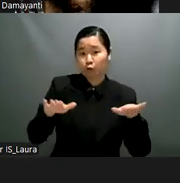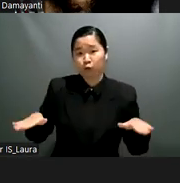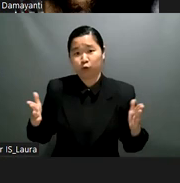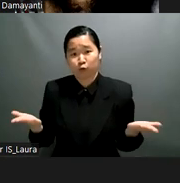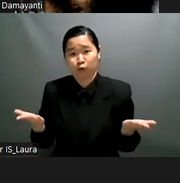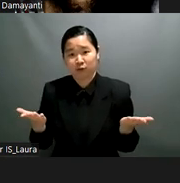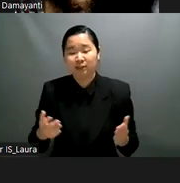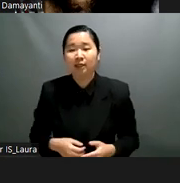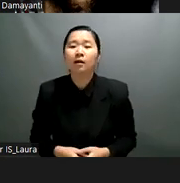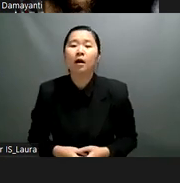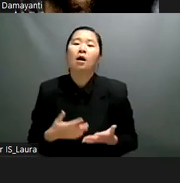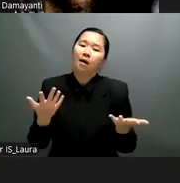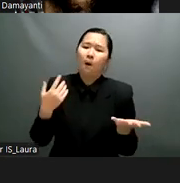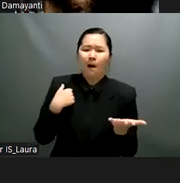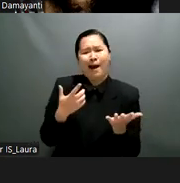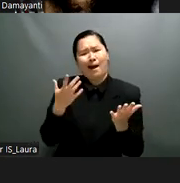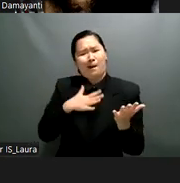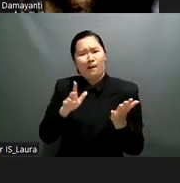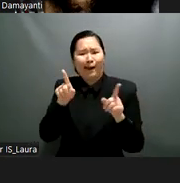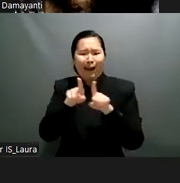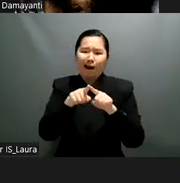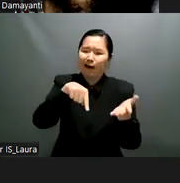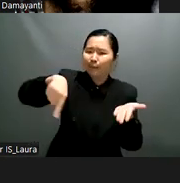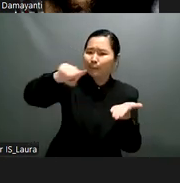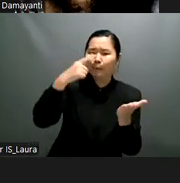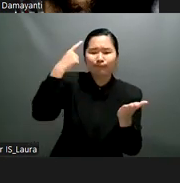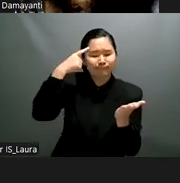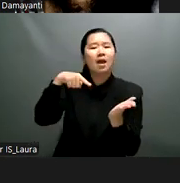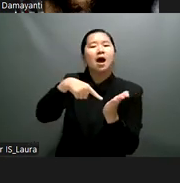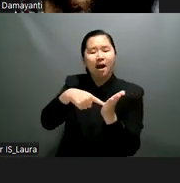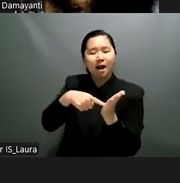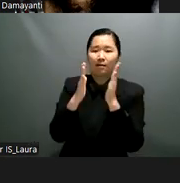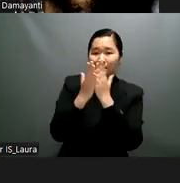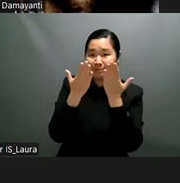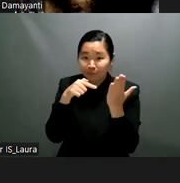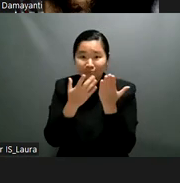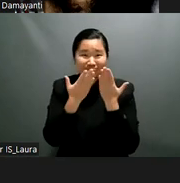when done right the digital classroom offers new potentials for ensuring inclusive education